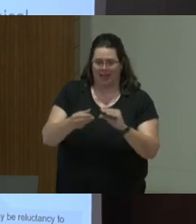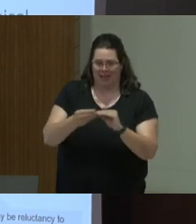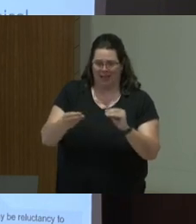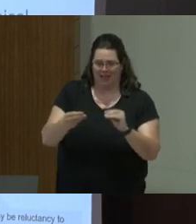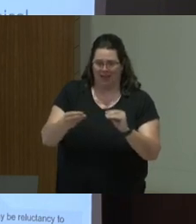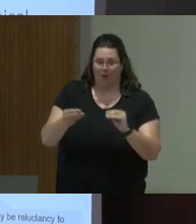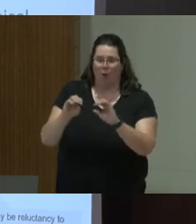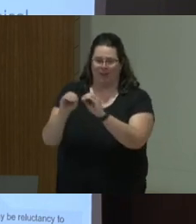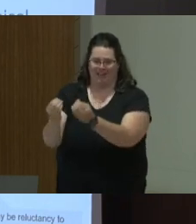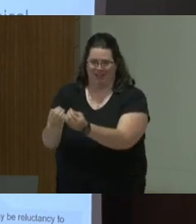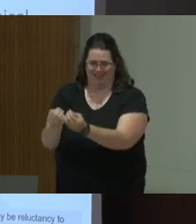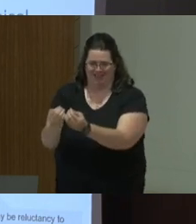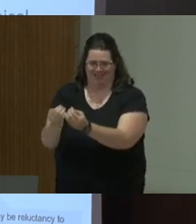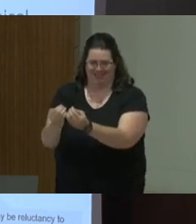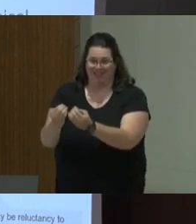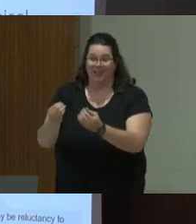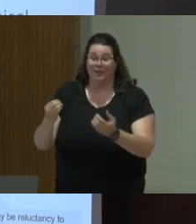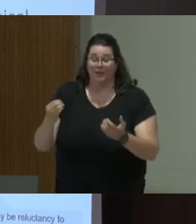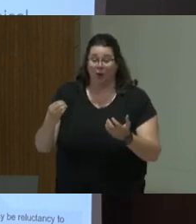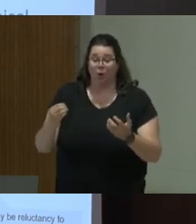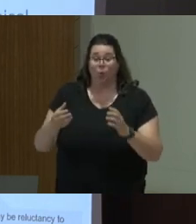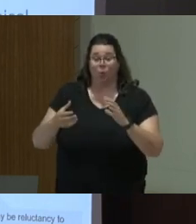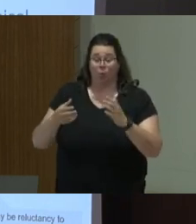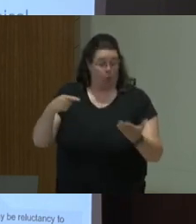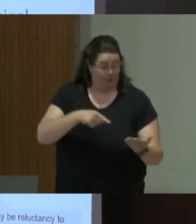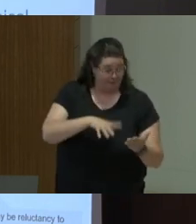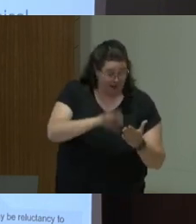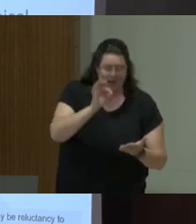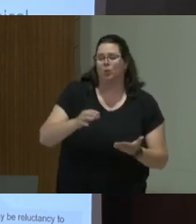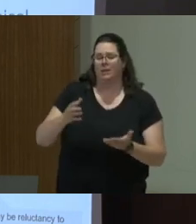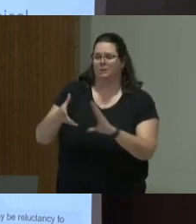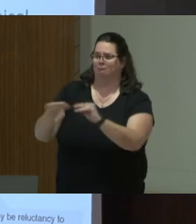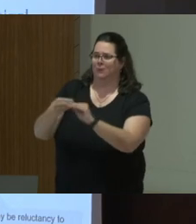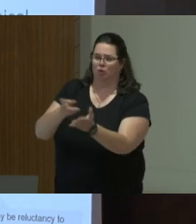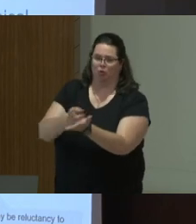so not only speaking up, not only speaking truth to power, but speaking the plain truth